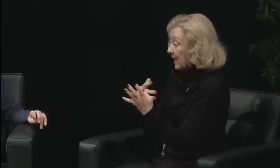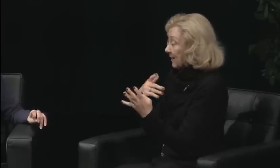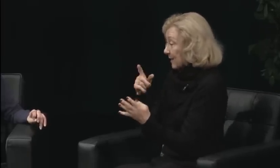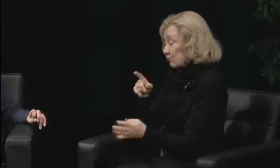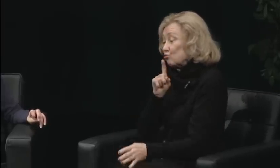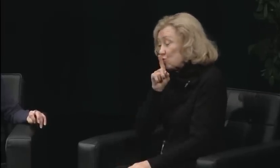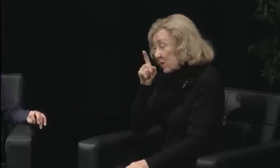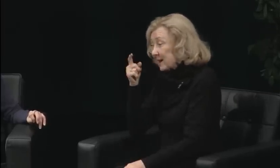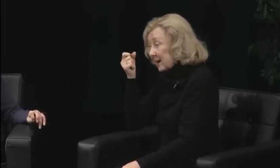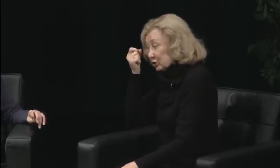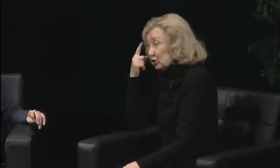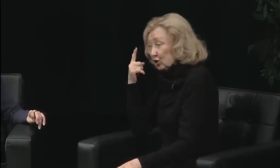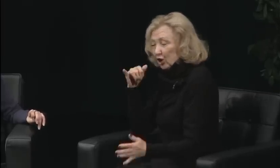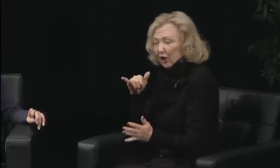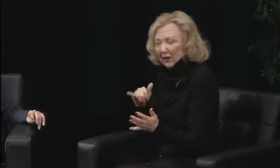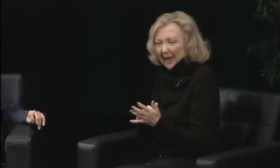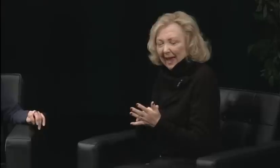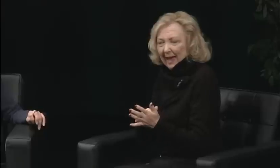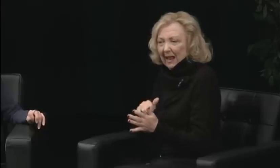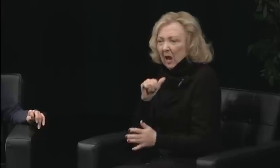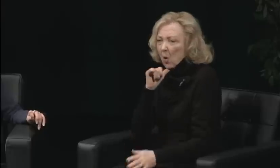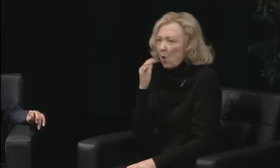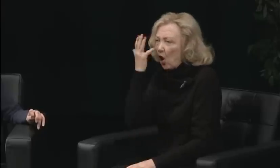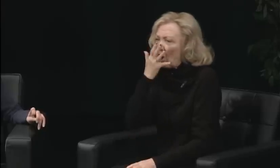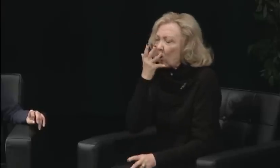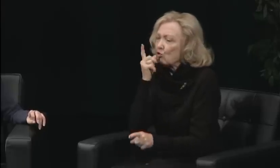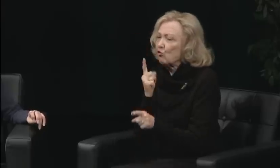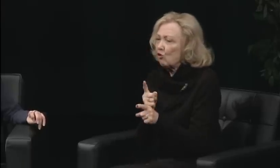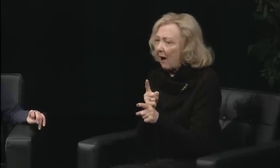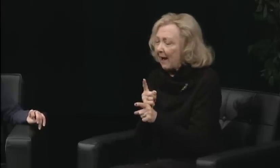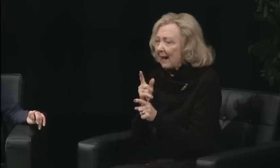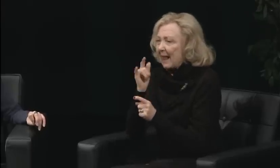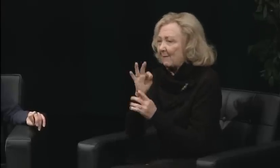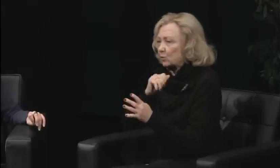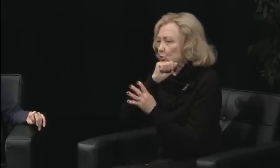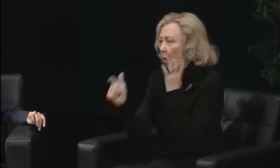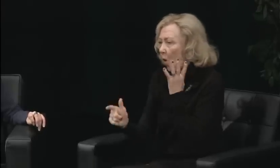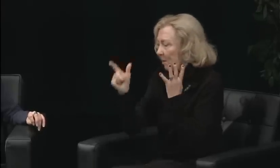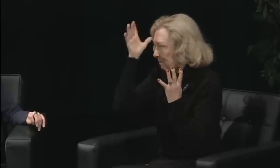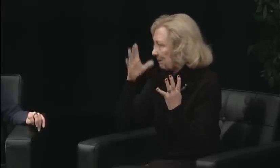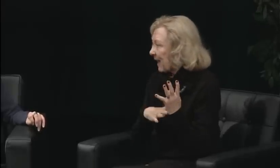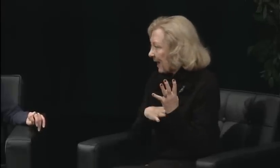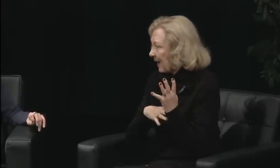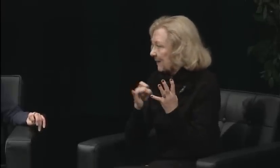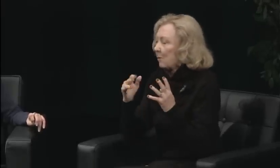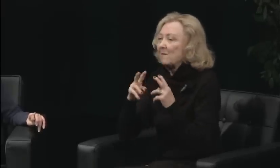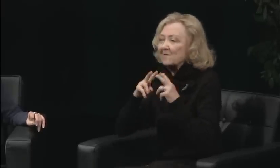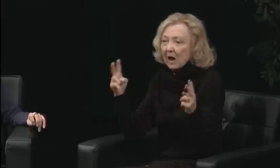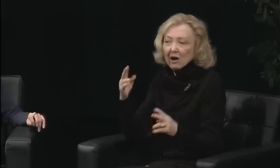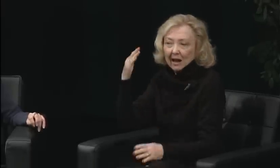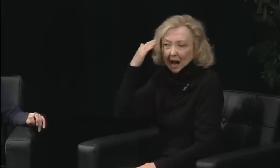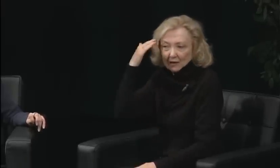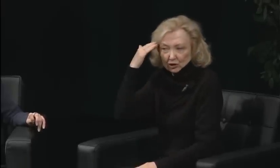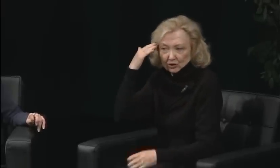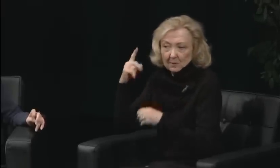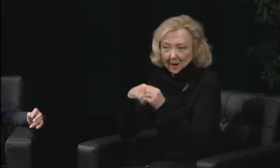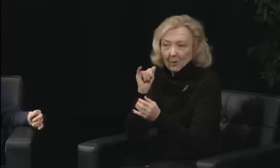I think we broke the sound ceiling. In fact, we shattered it,